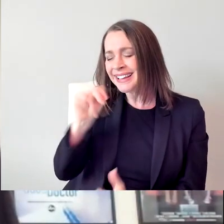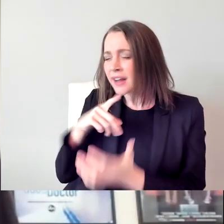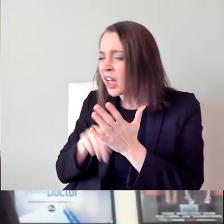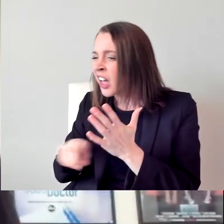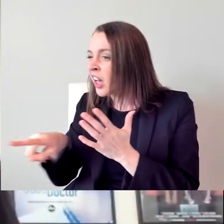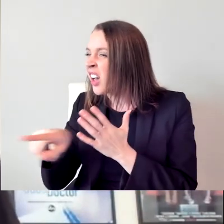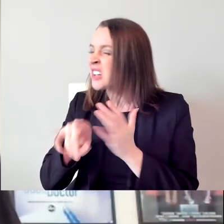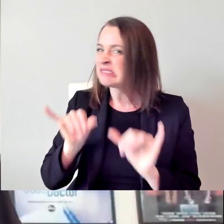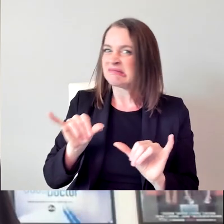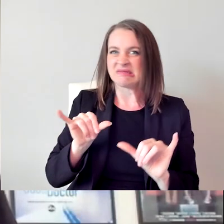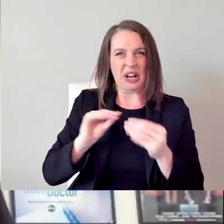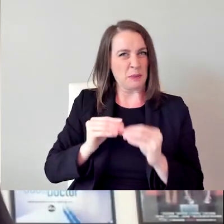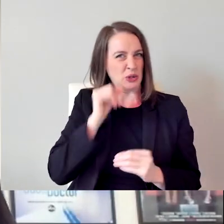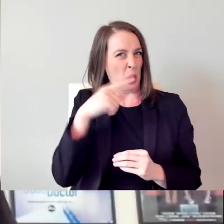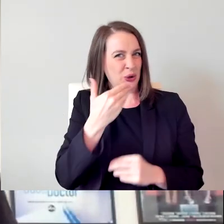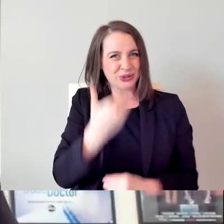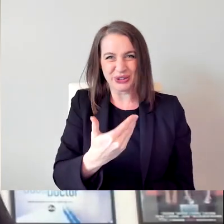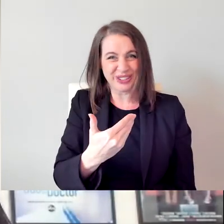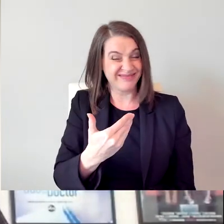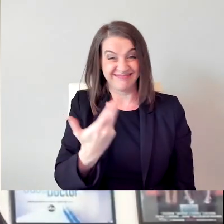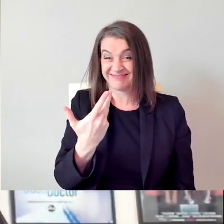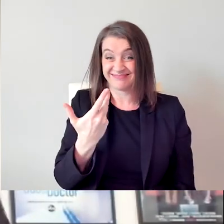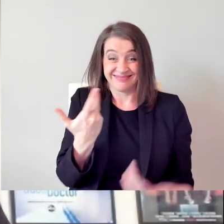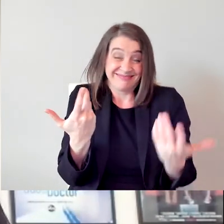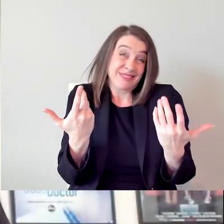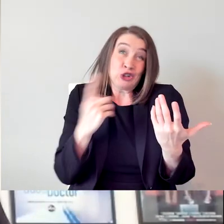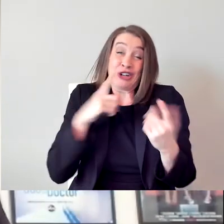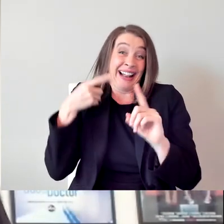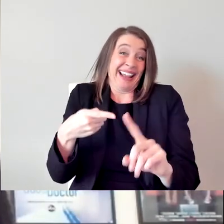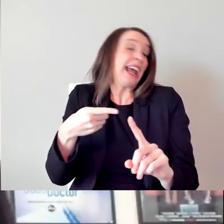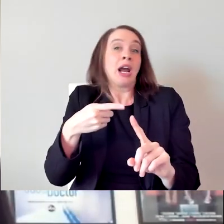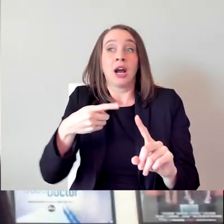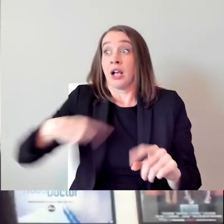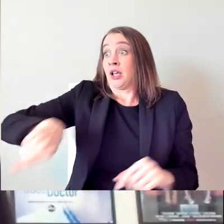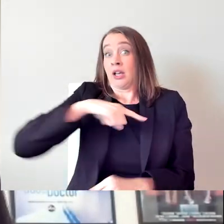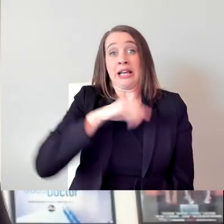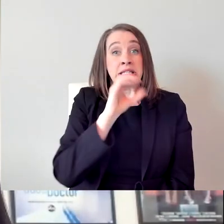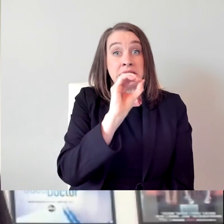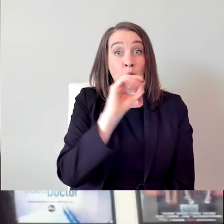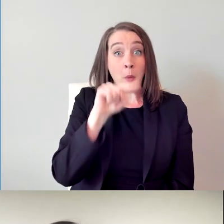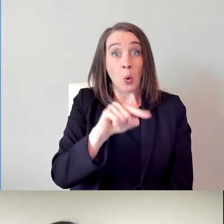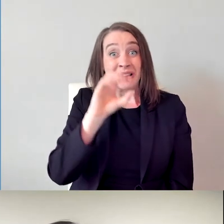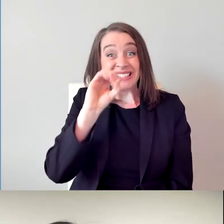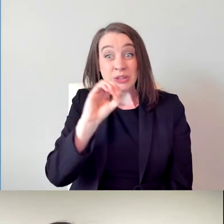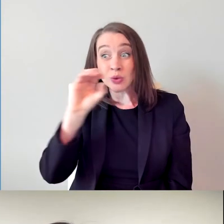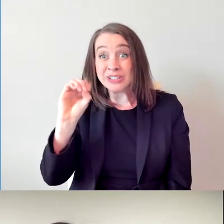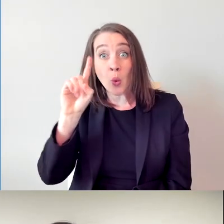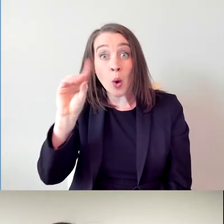The stats I found is basically 0.001% of visual effects